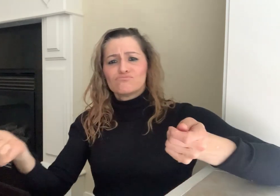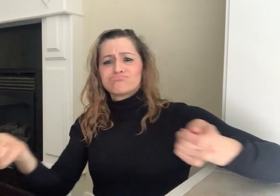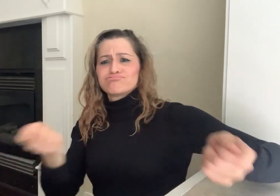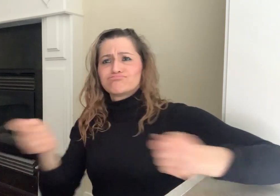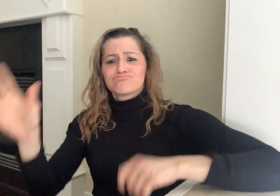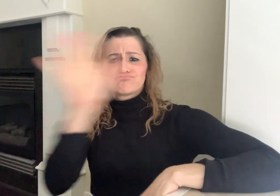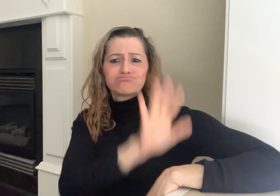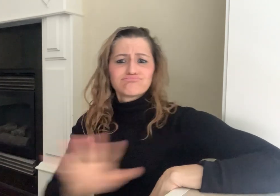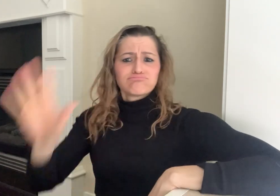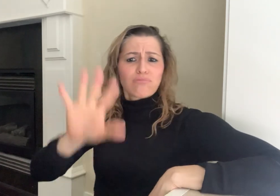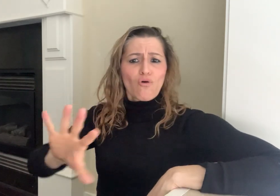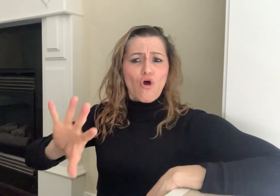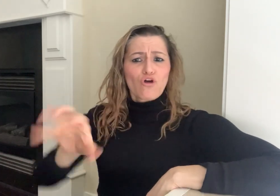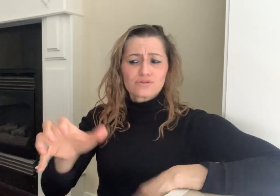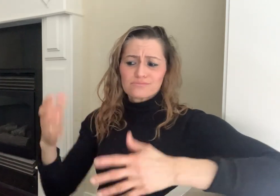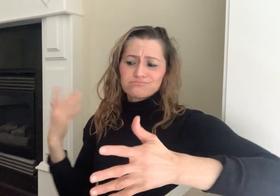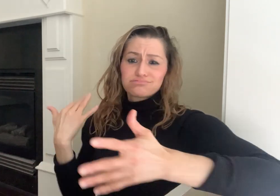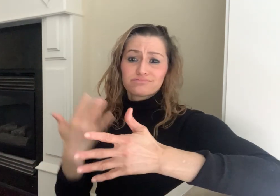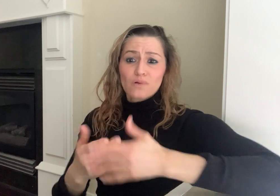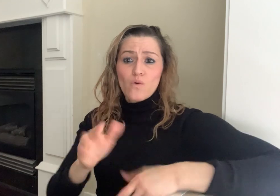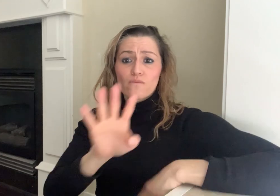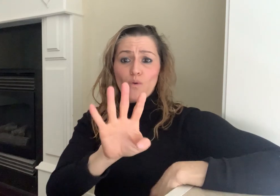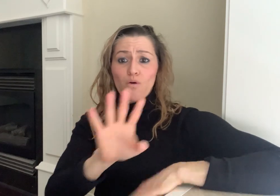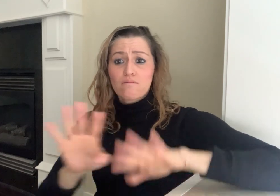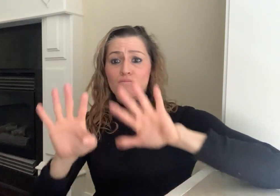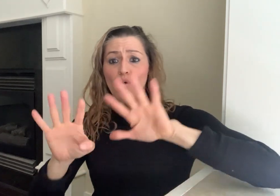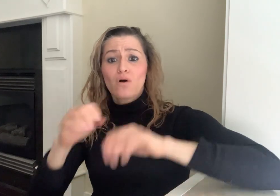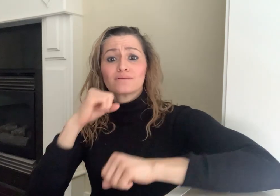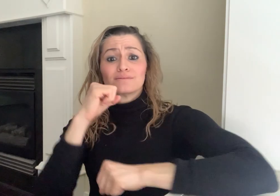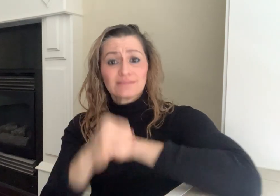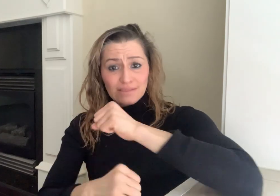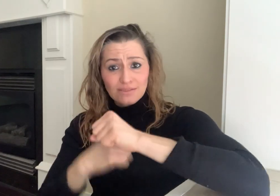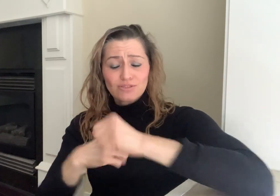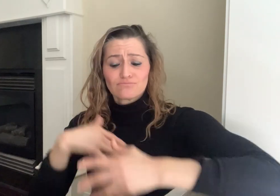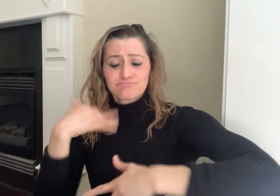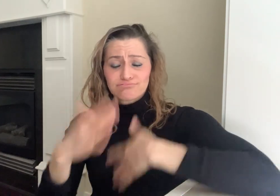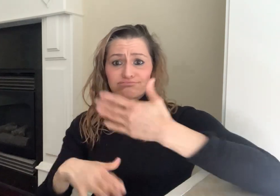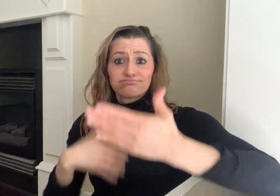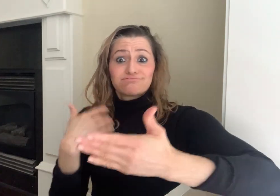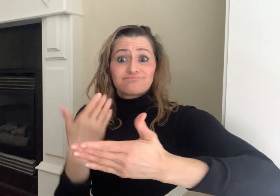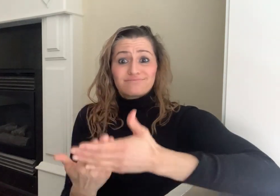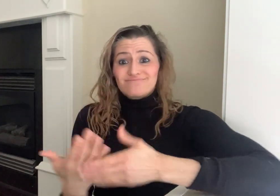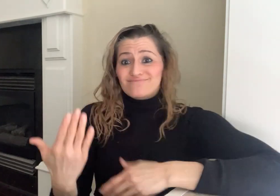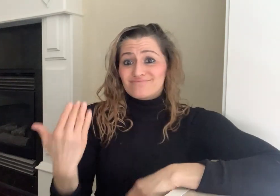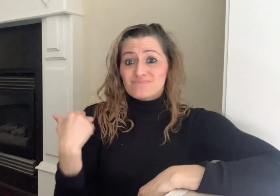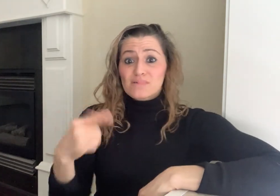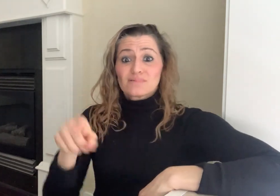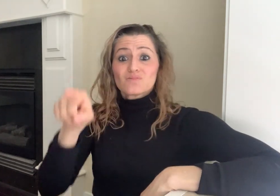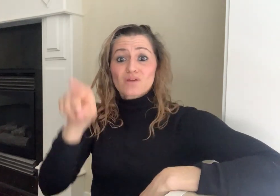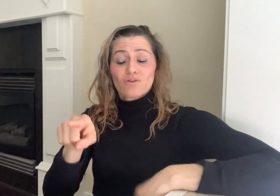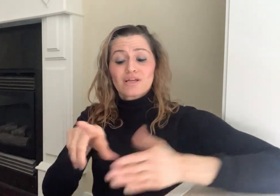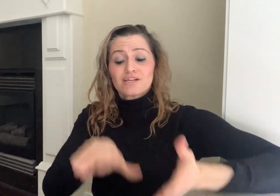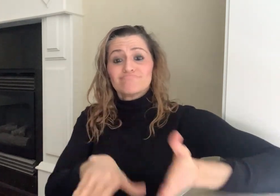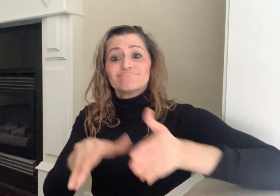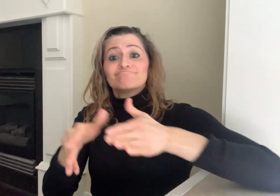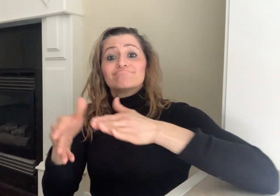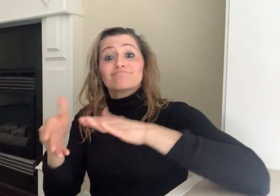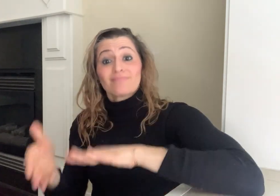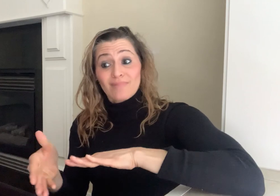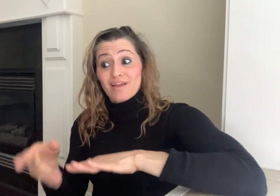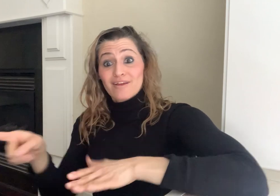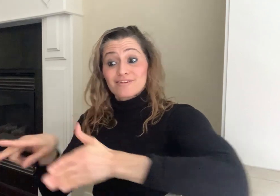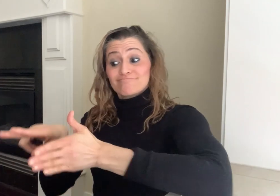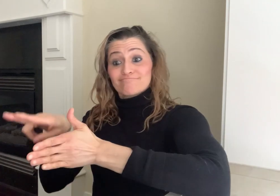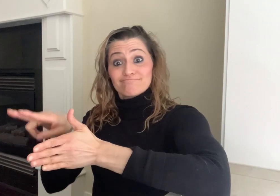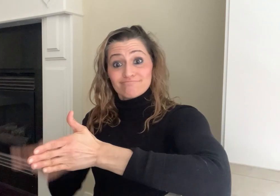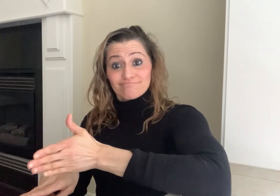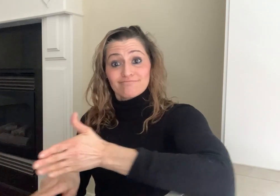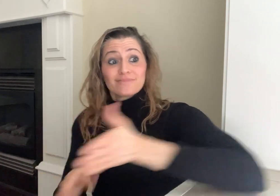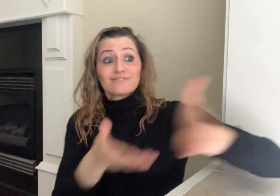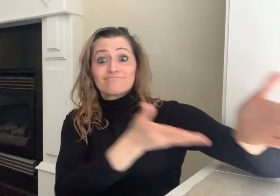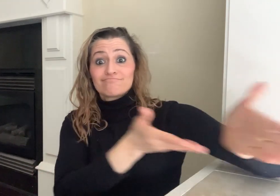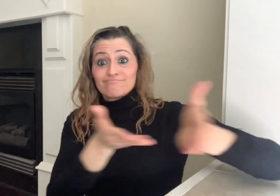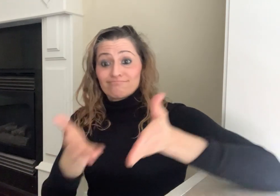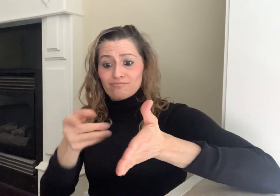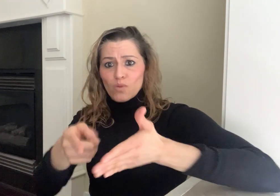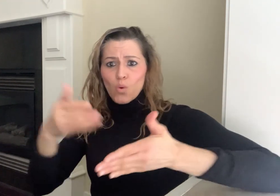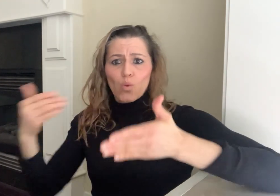the ruler of Oman for 49 years, people in the Deaf community debated